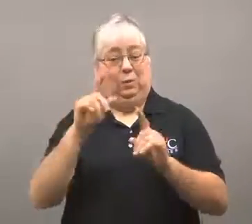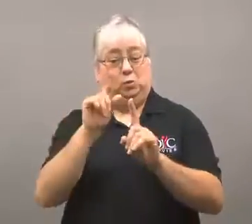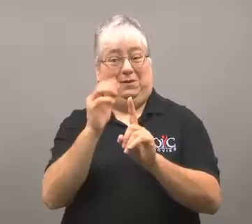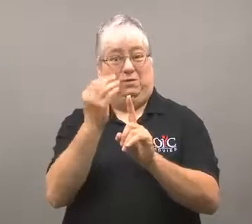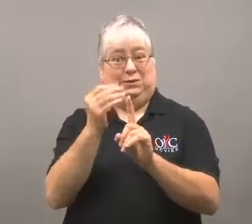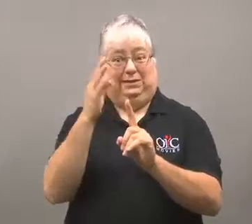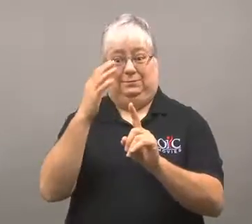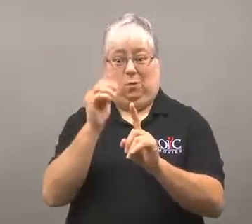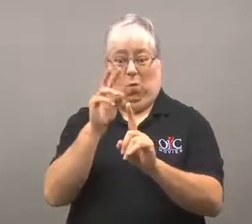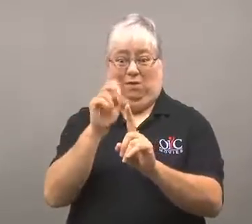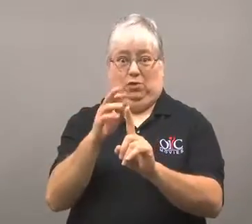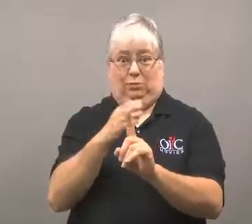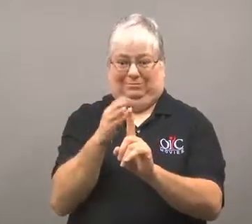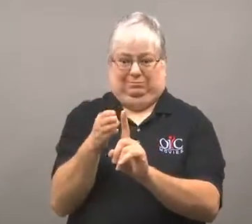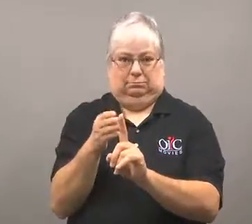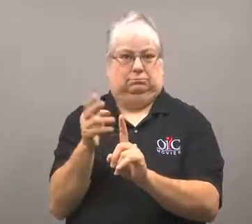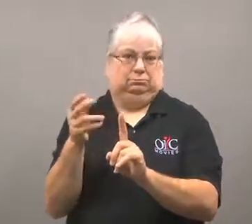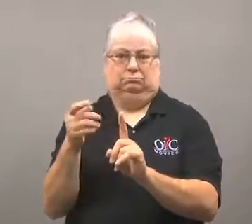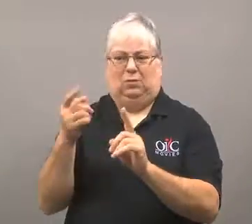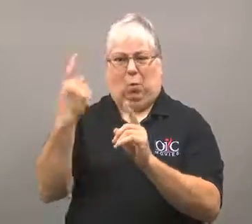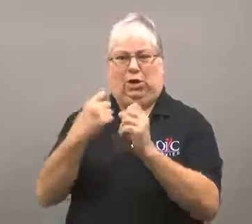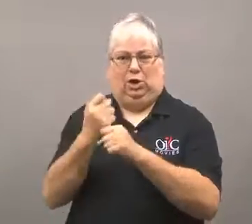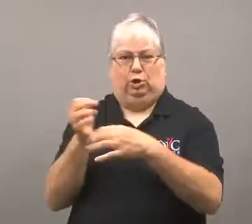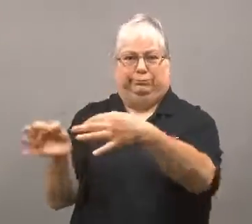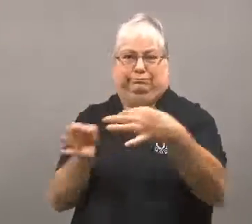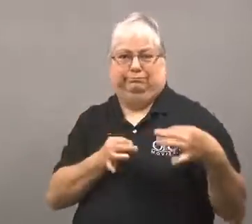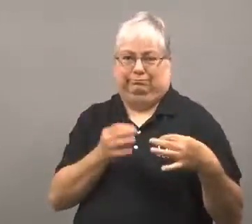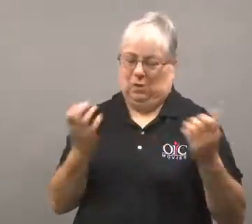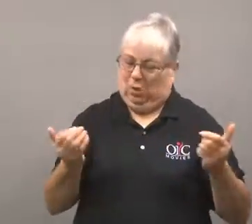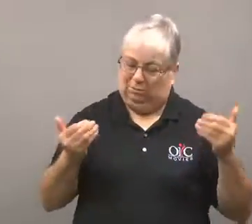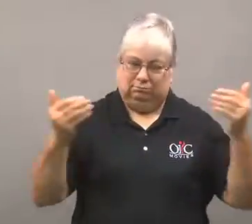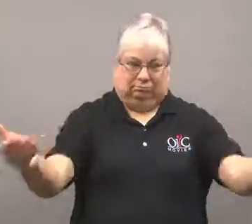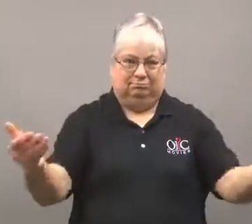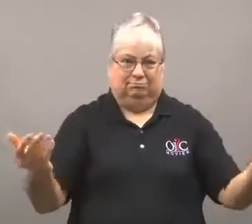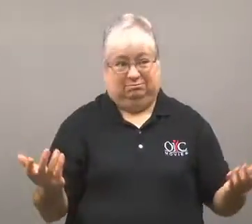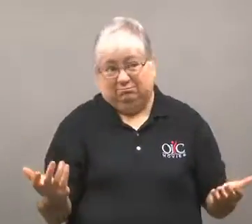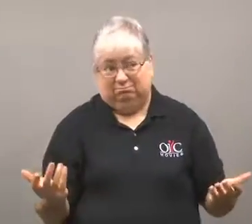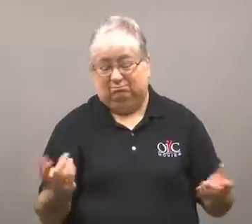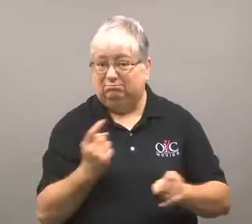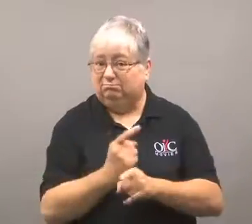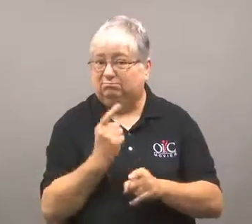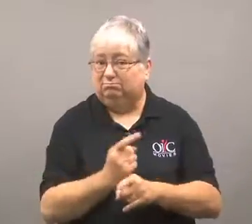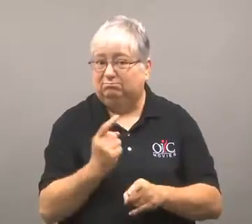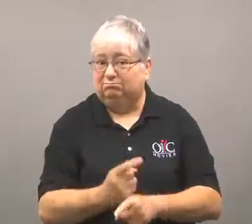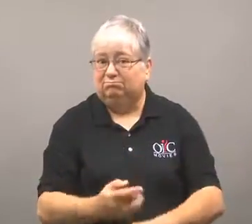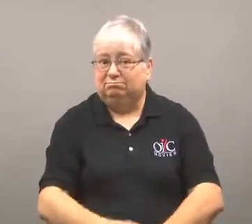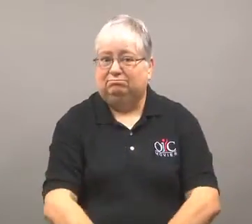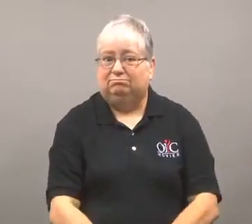a year ahead of schedule. I think that's appropriate.